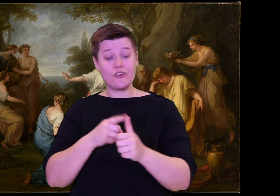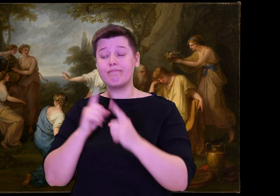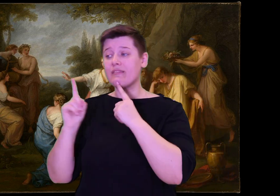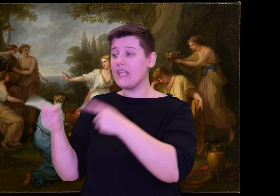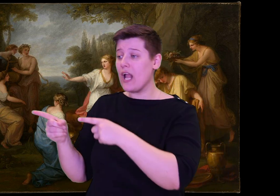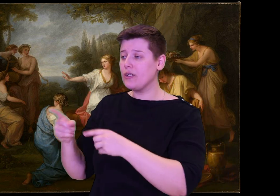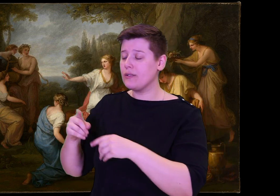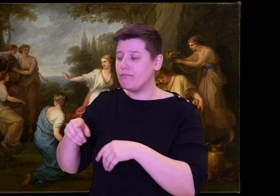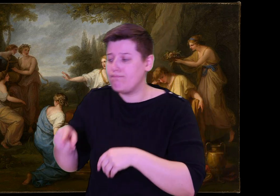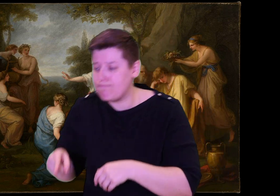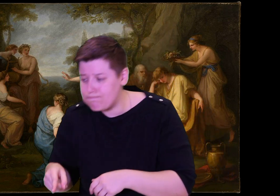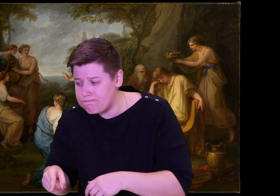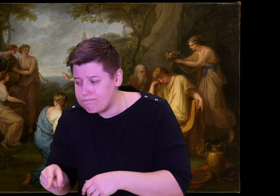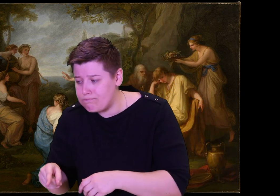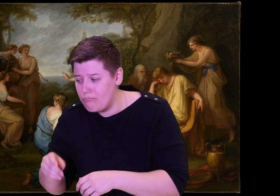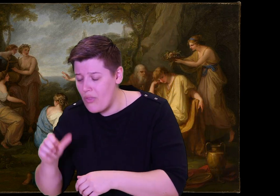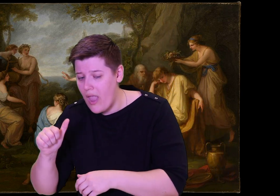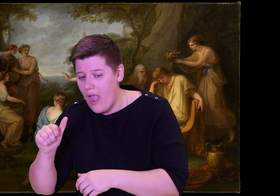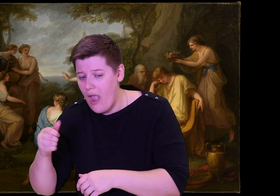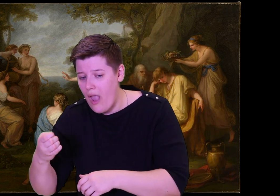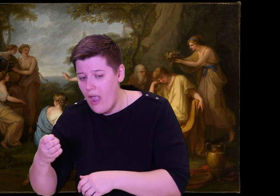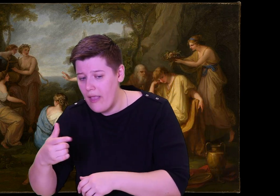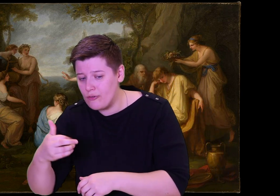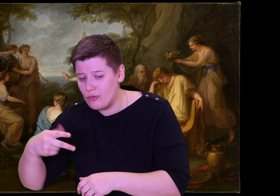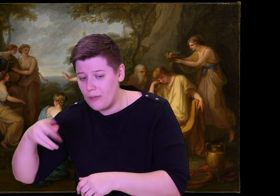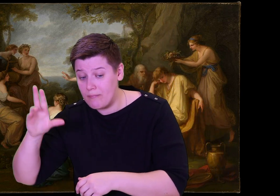Someone old or young? And why?